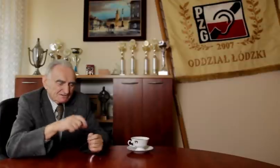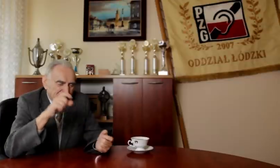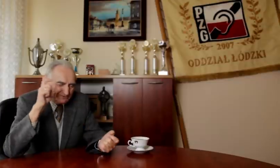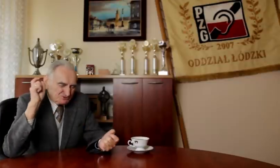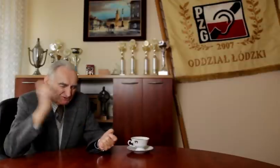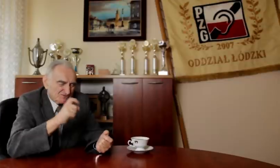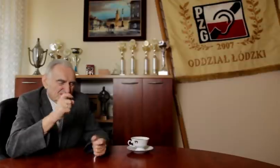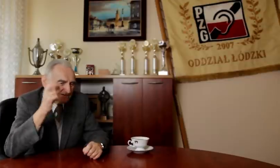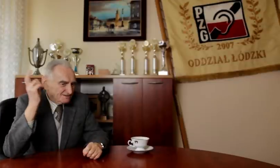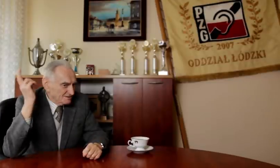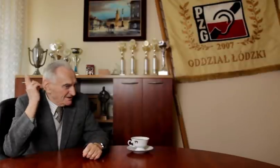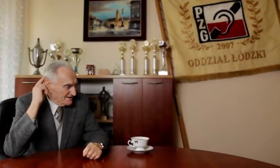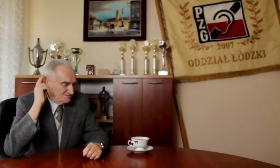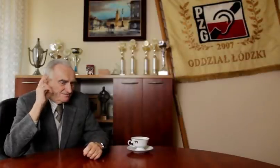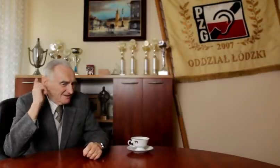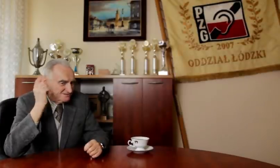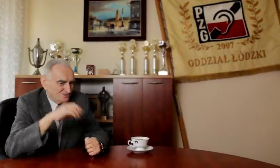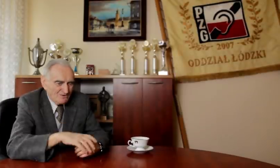I am against cochlear implants.